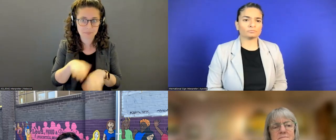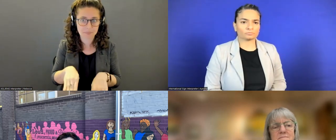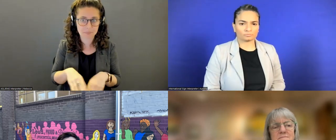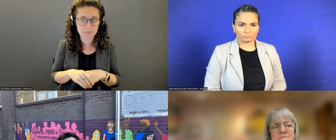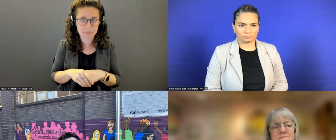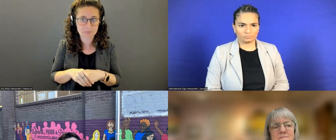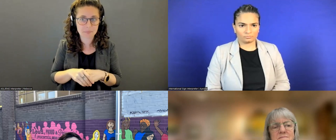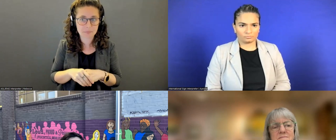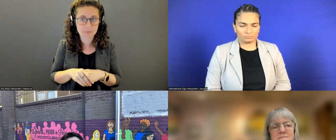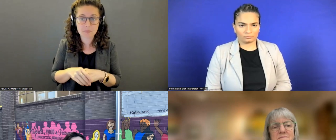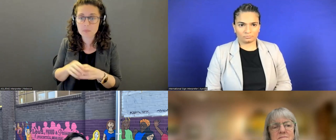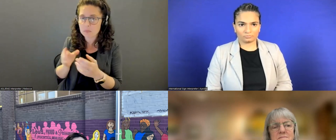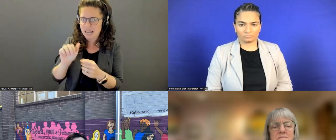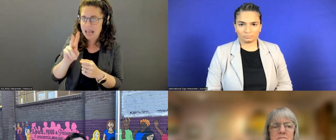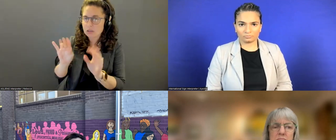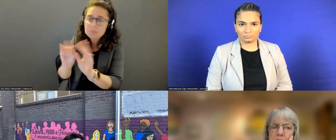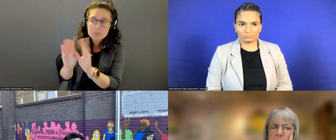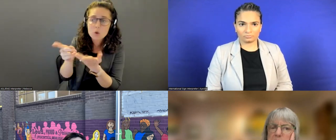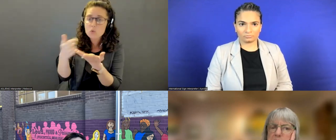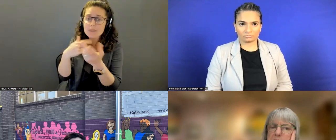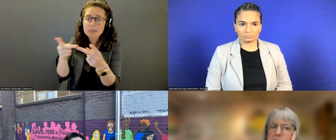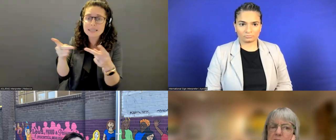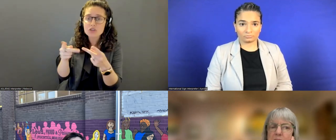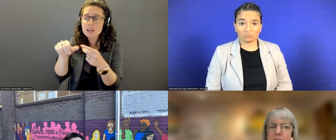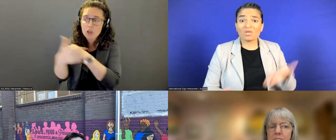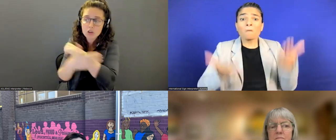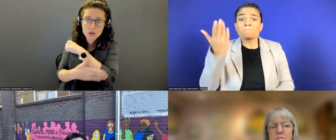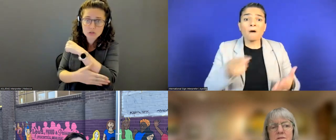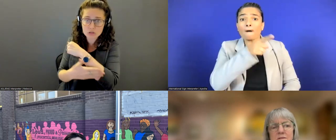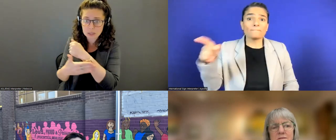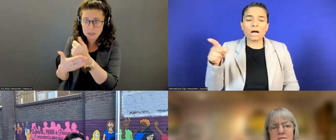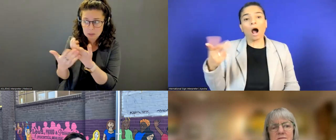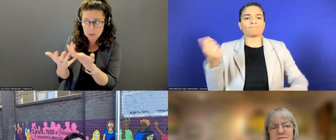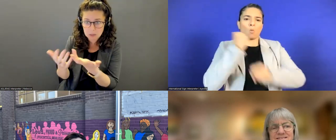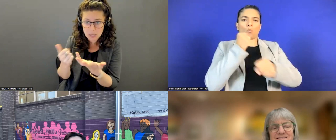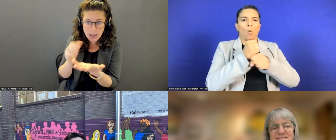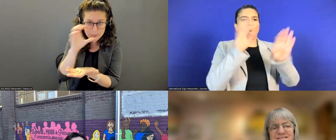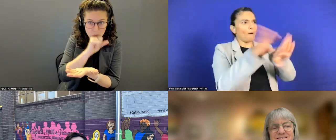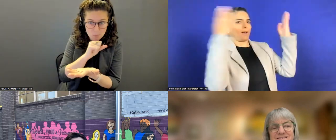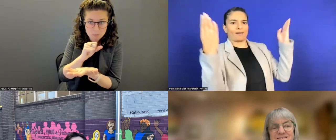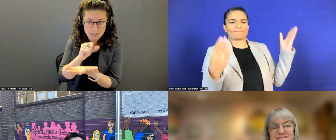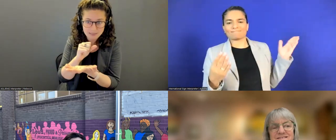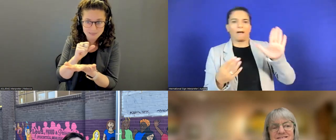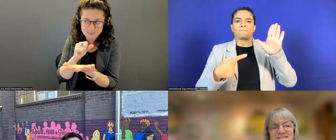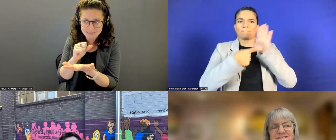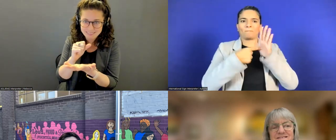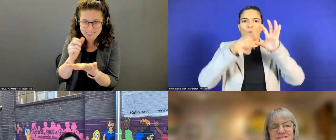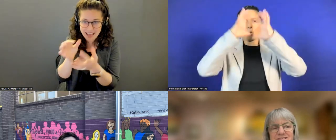Maybe if you have positions open in other parts of the world. I assume the language requirement is respective it depends on what country it is.